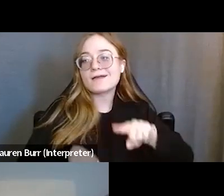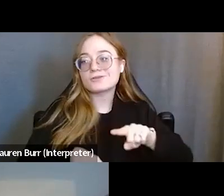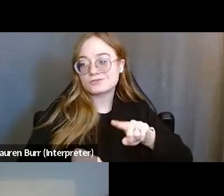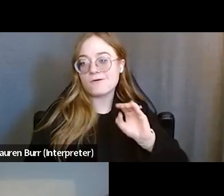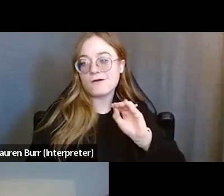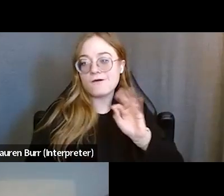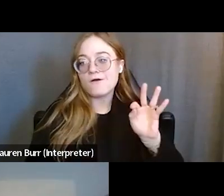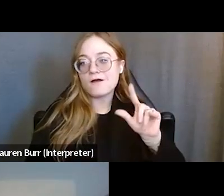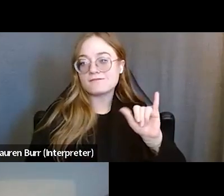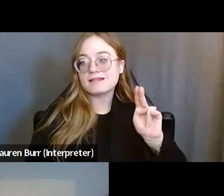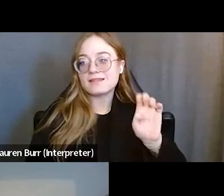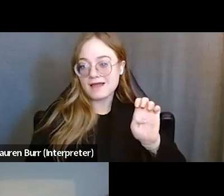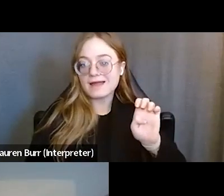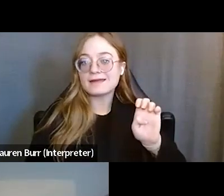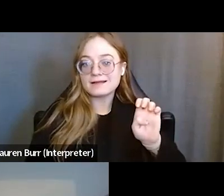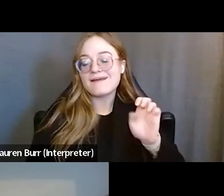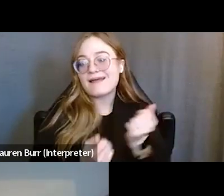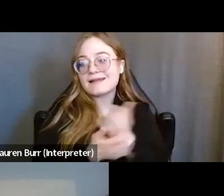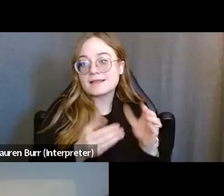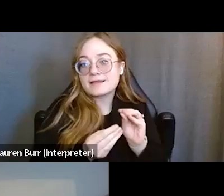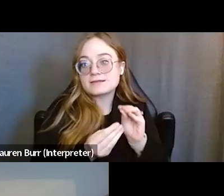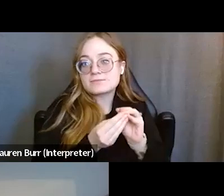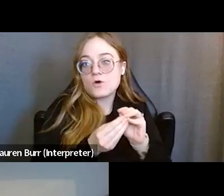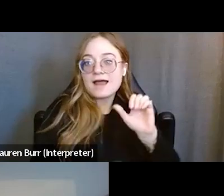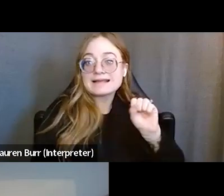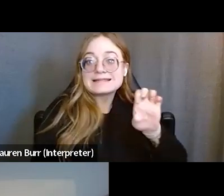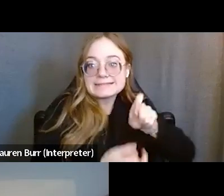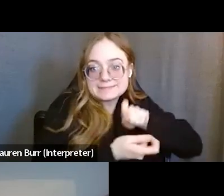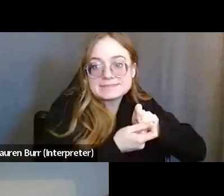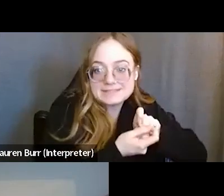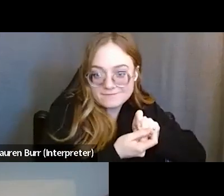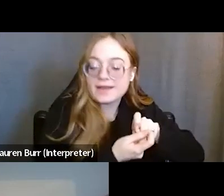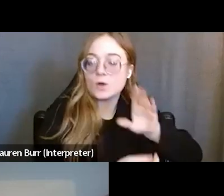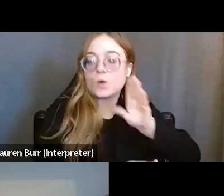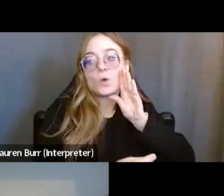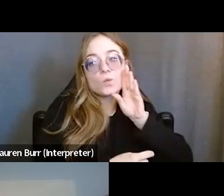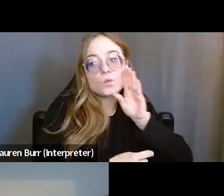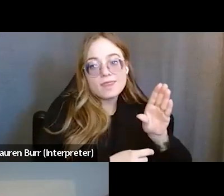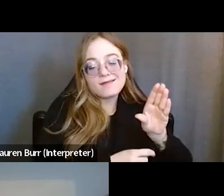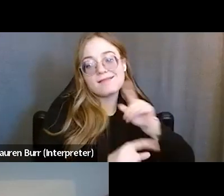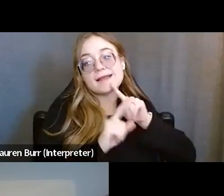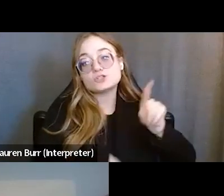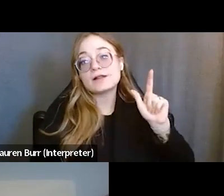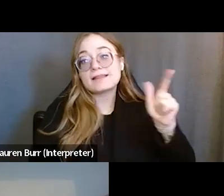in that's a little more case specific, we'll be sure to get to you if we don't answer it live today.